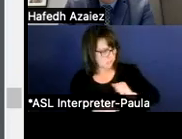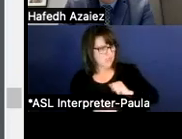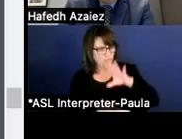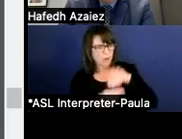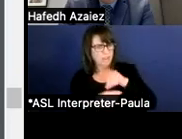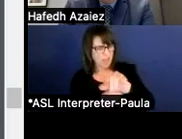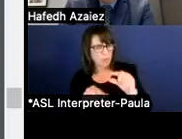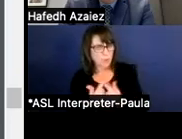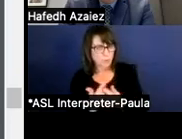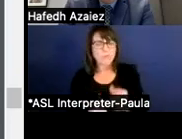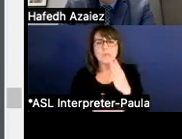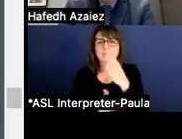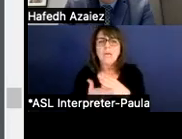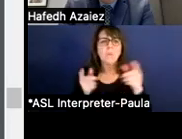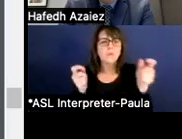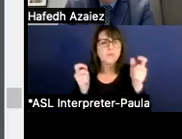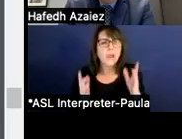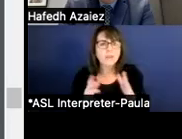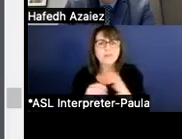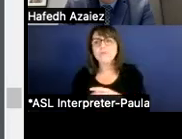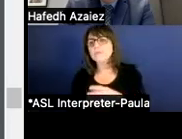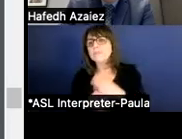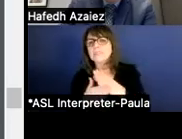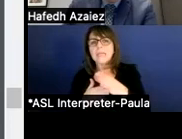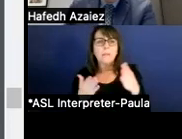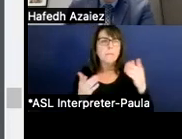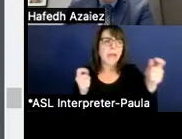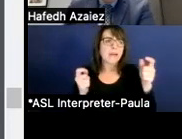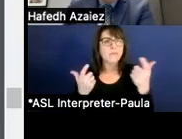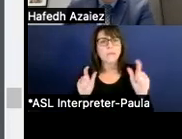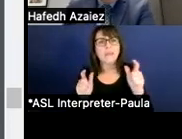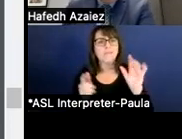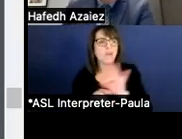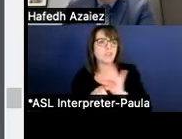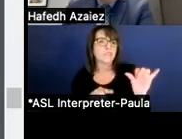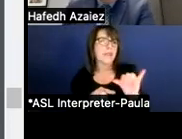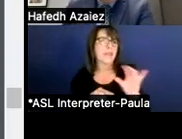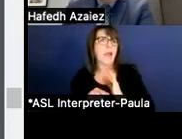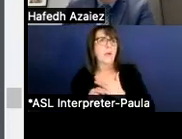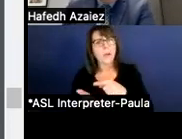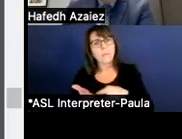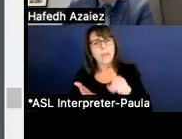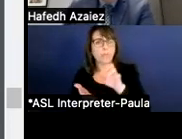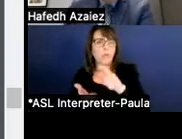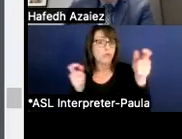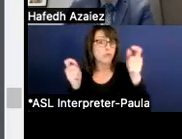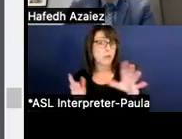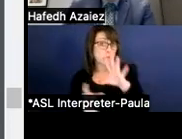You would have some directors and managers of big functions. Our payroll director would be included in that group